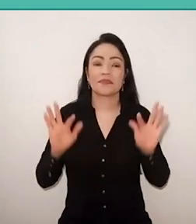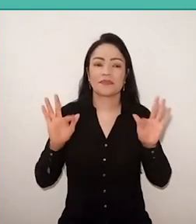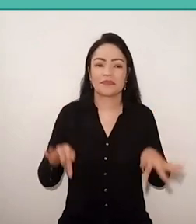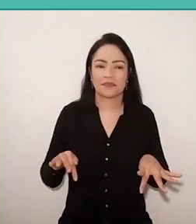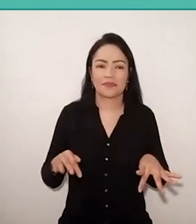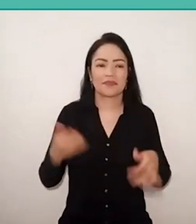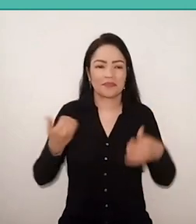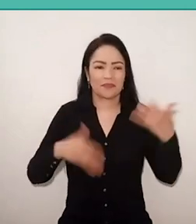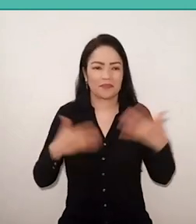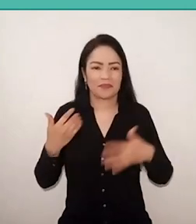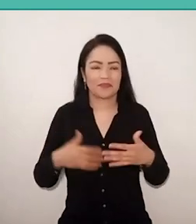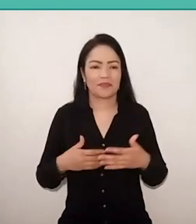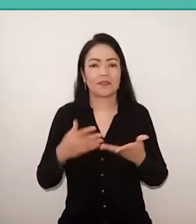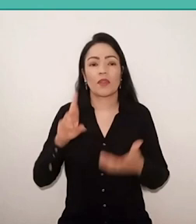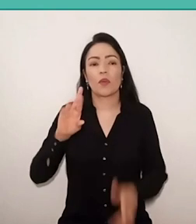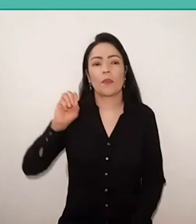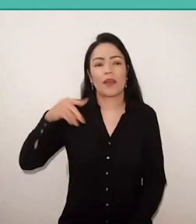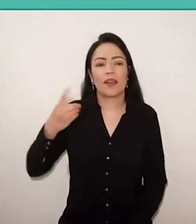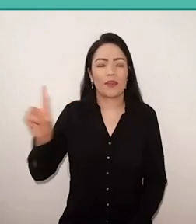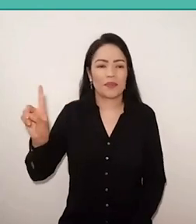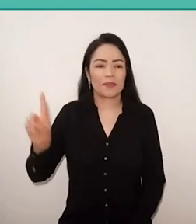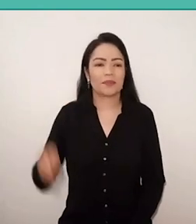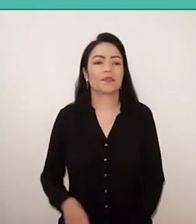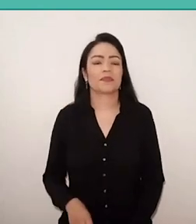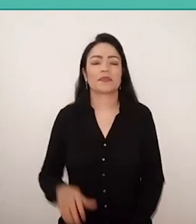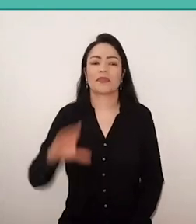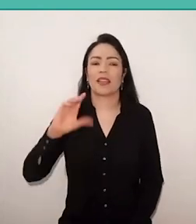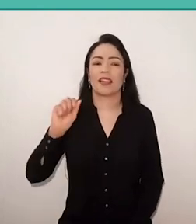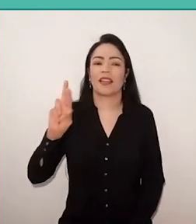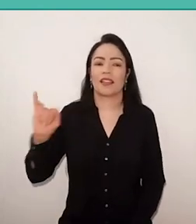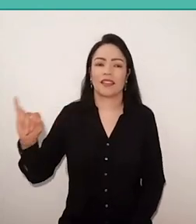for Romão, Akkari and Sergio